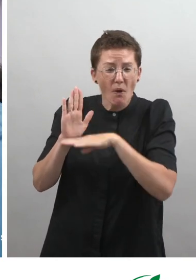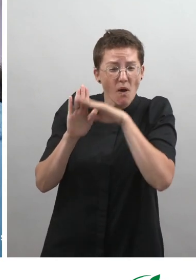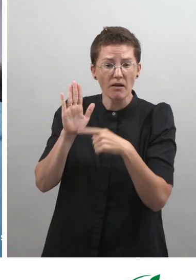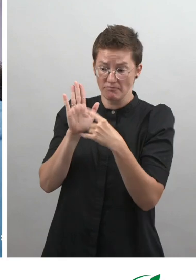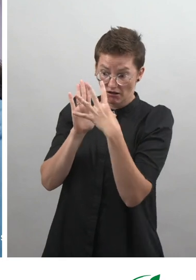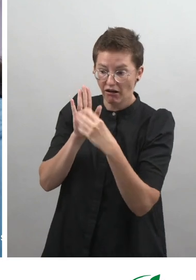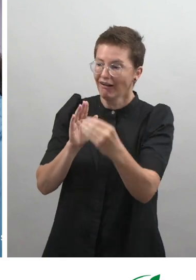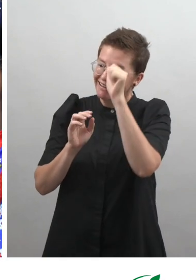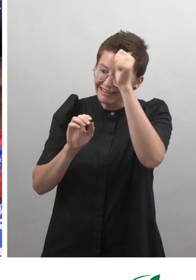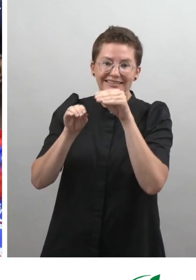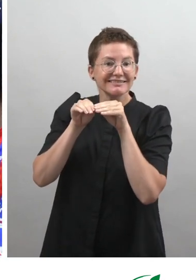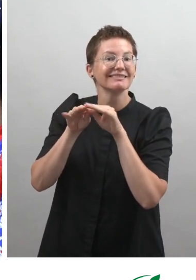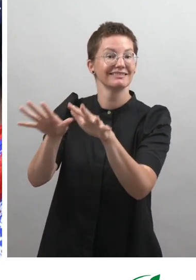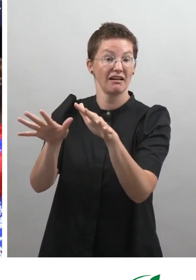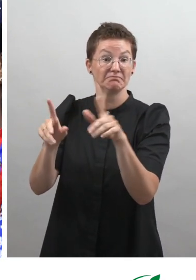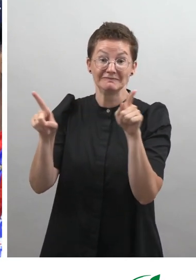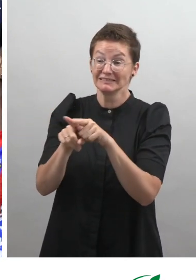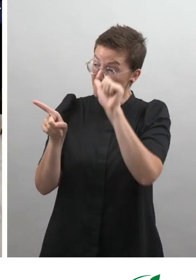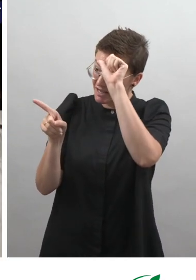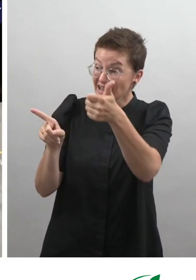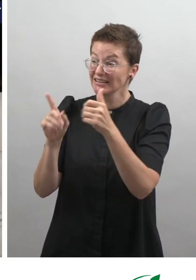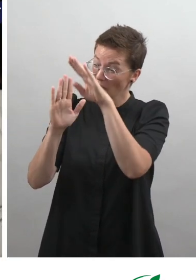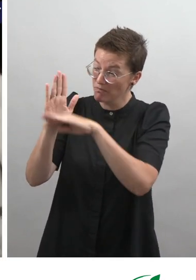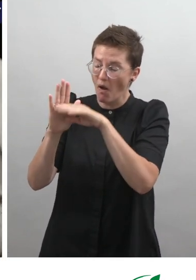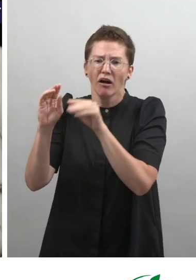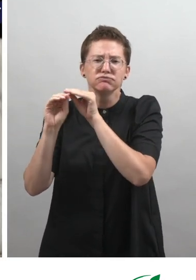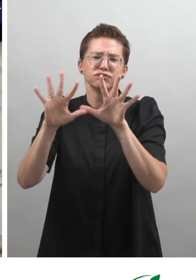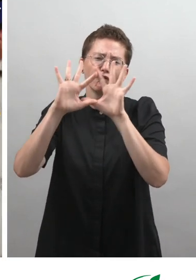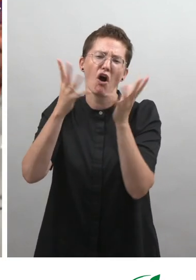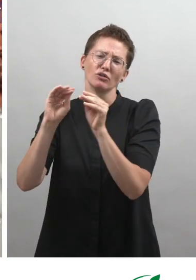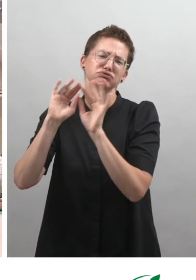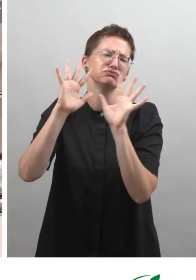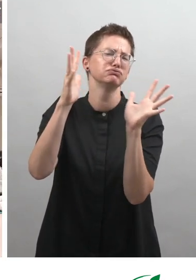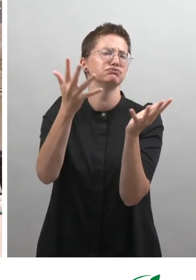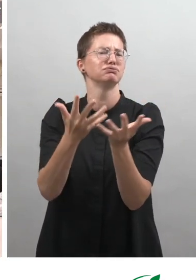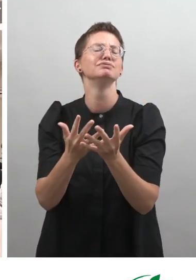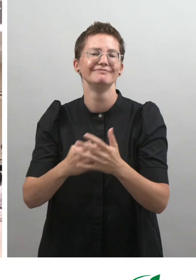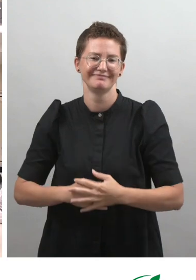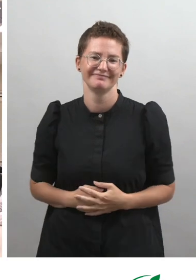can be scaled in India, and India's various programs can be scaled in other parts of the world.